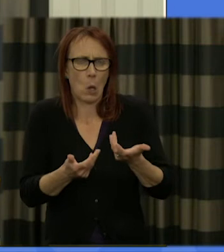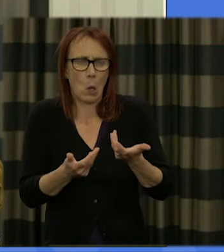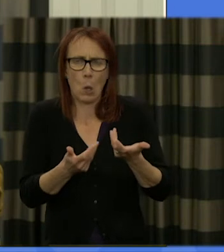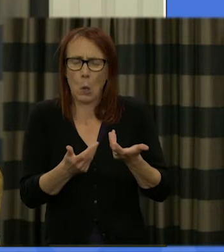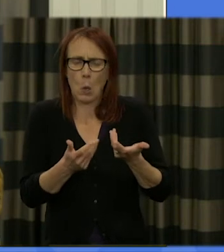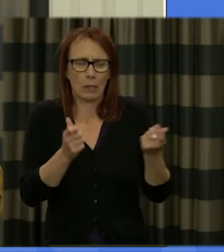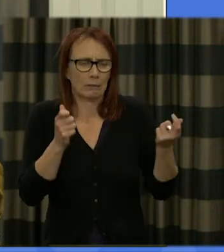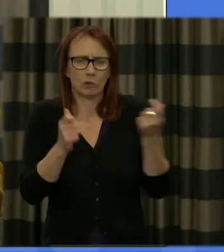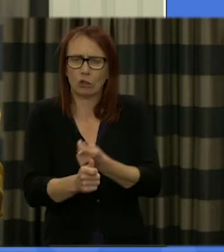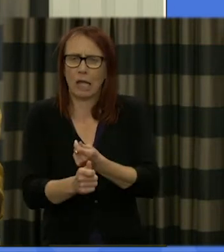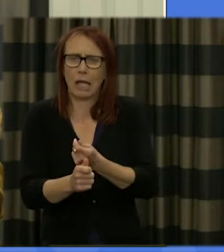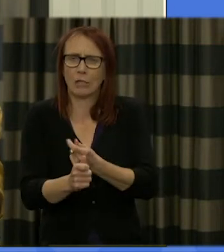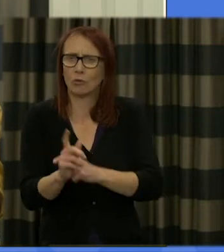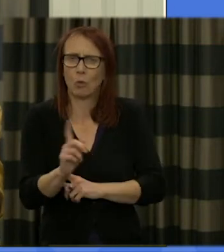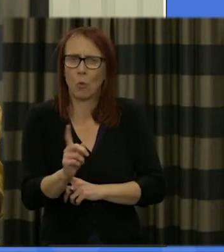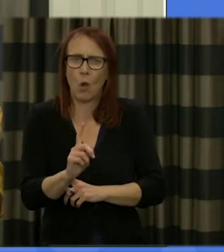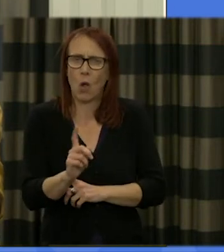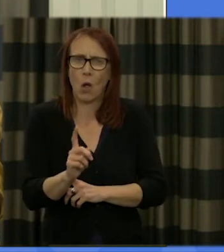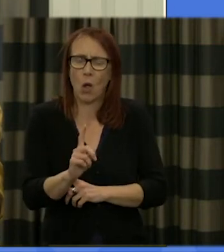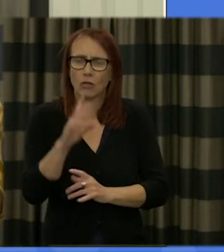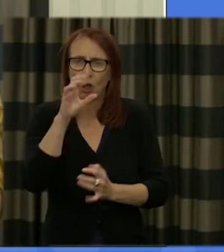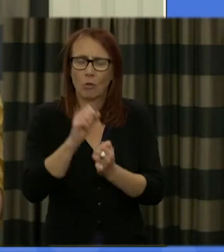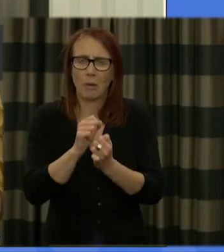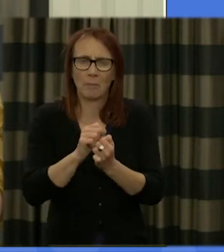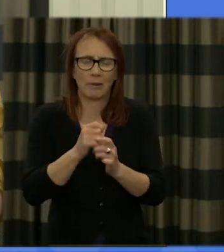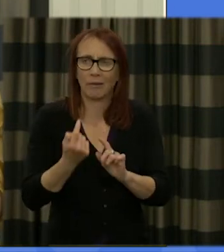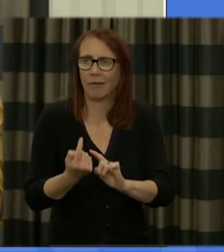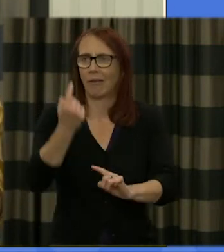so it's Nicola first spoke to you about a way back at the first session what